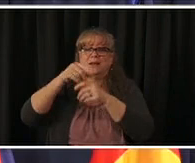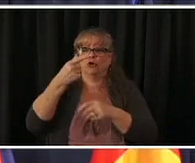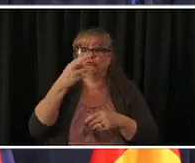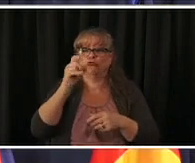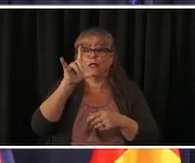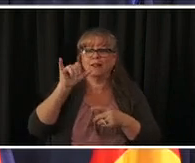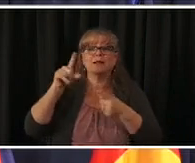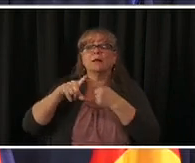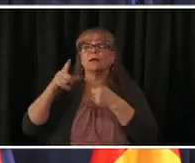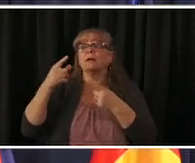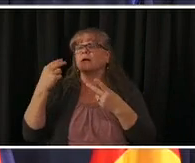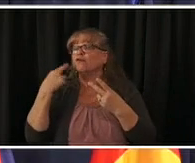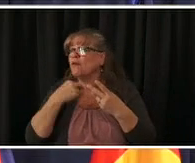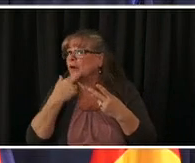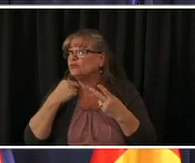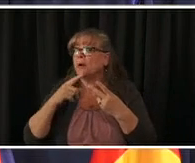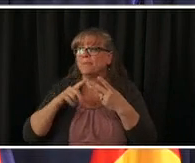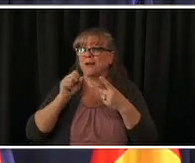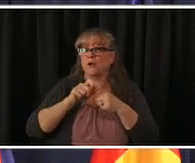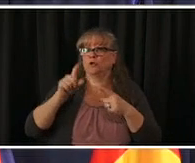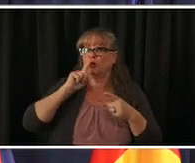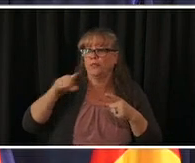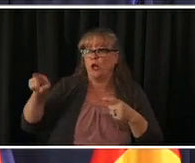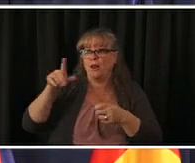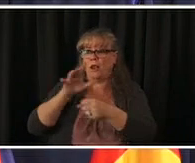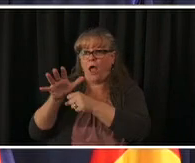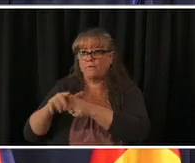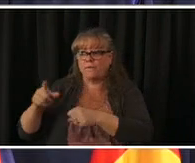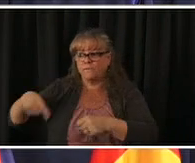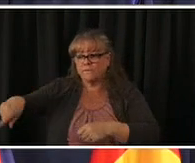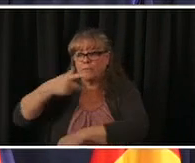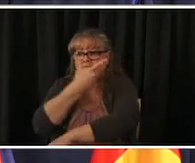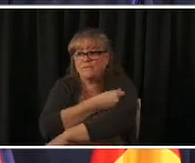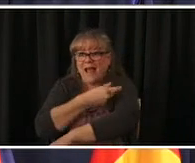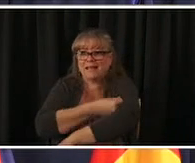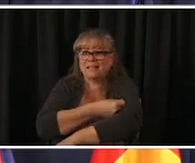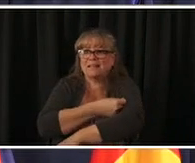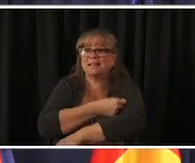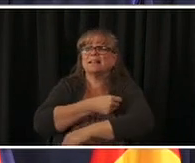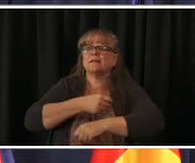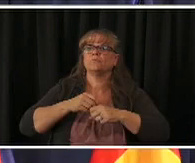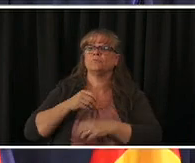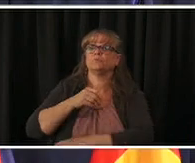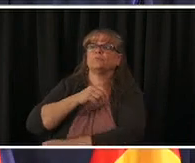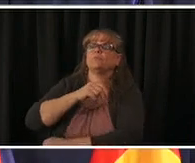frontline workers that will be done during this period so will be and is being made available and